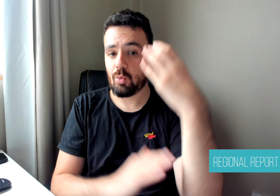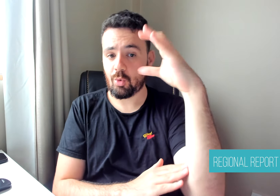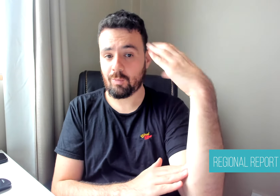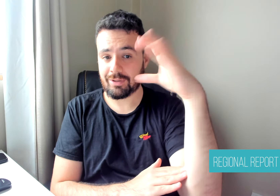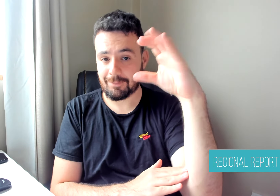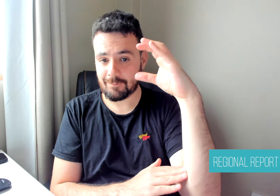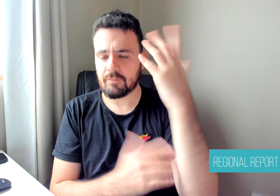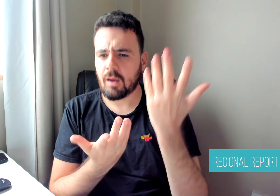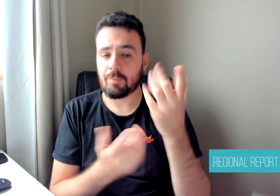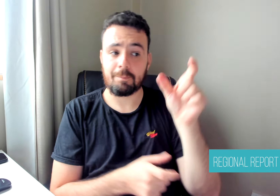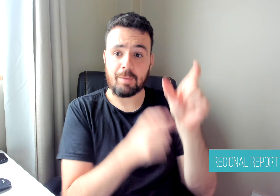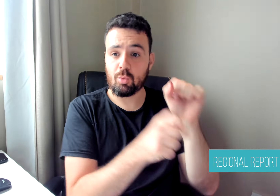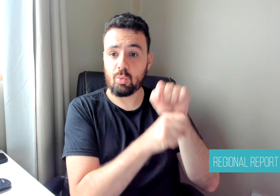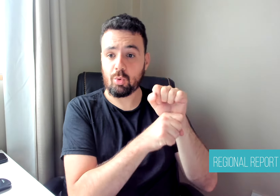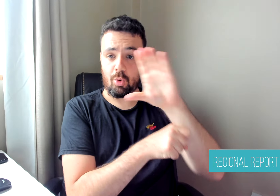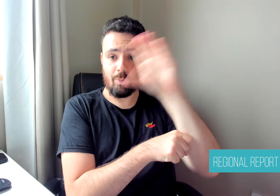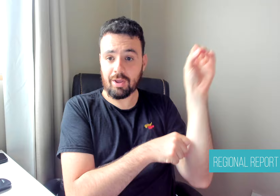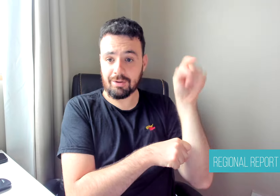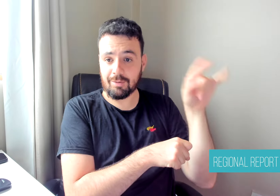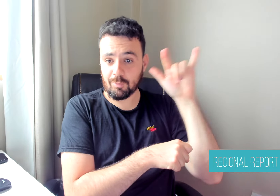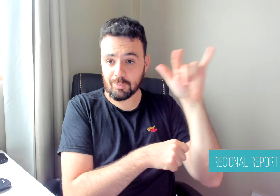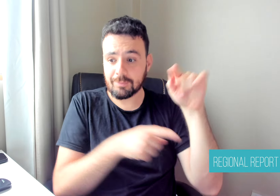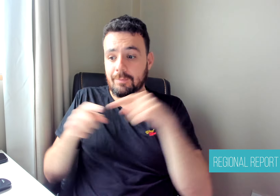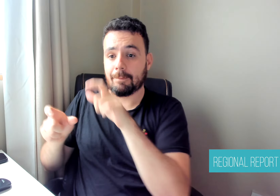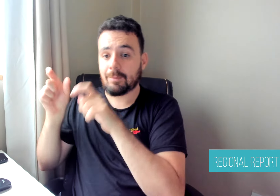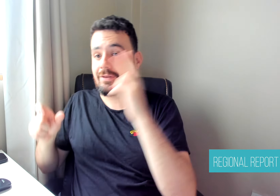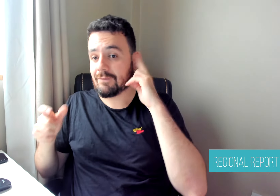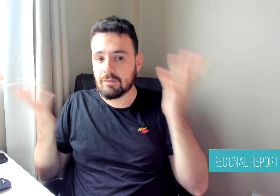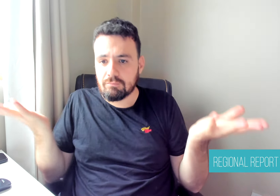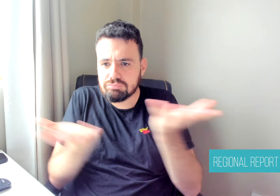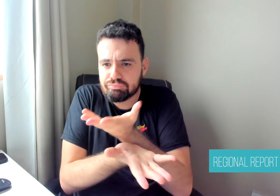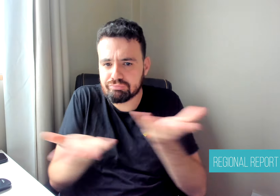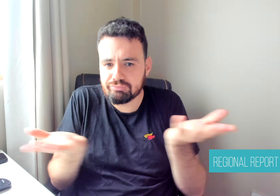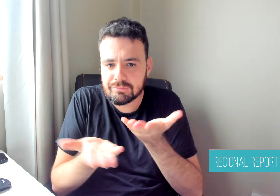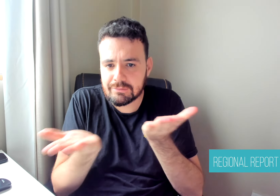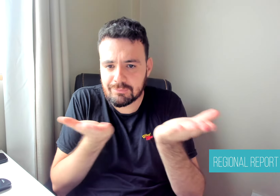the Servir platform will be available at the airline's special